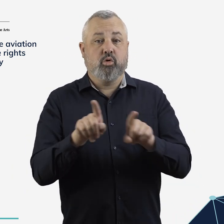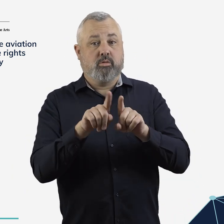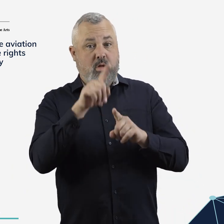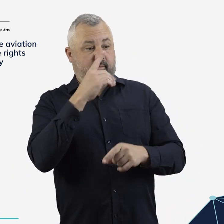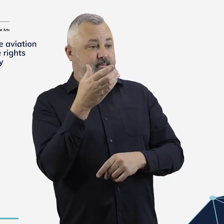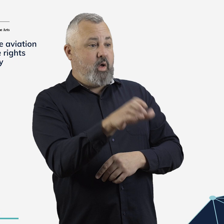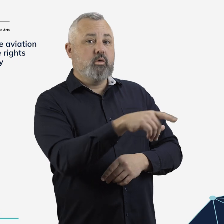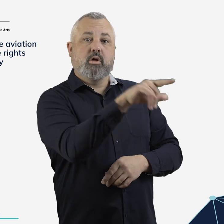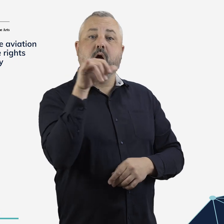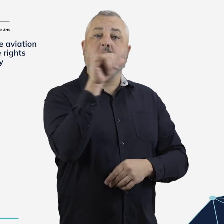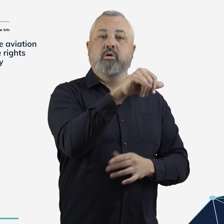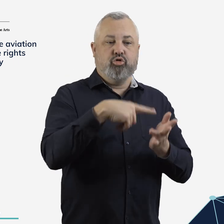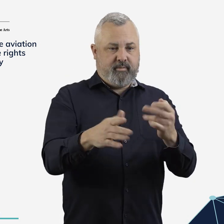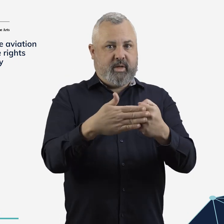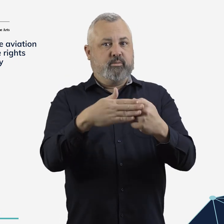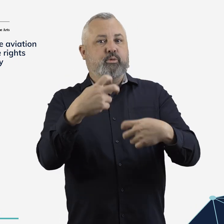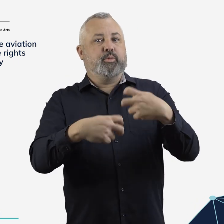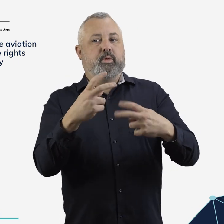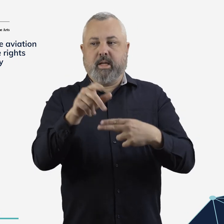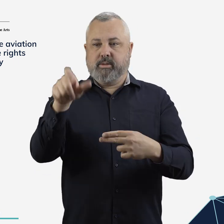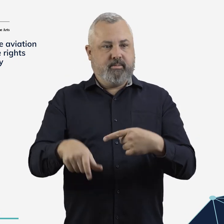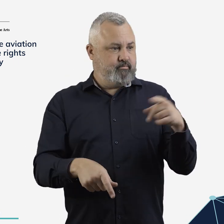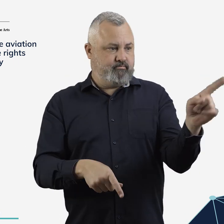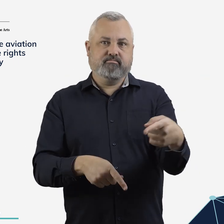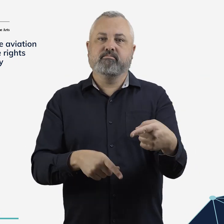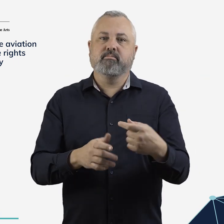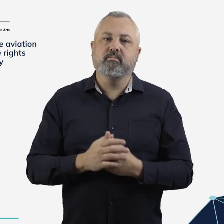to direct airlines to provide remedies to consumers.